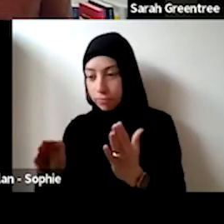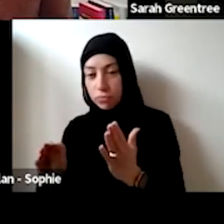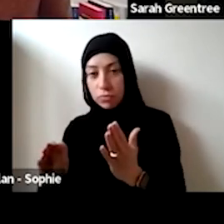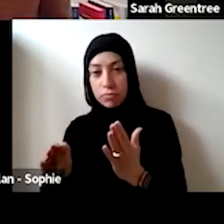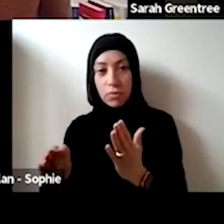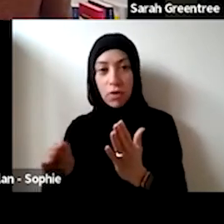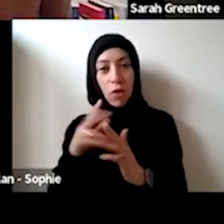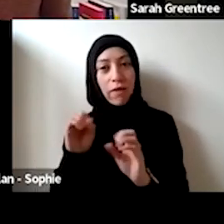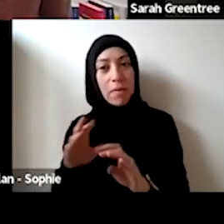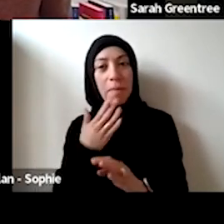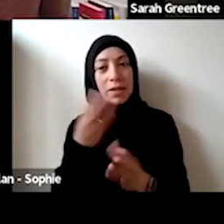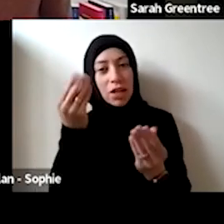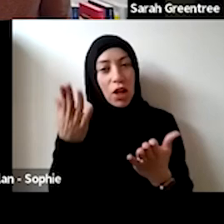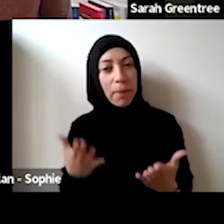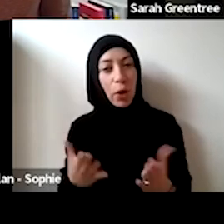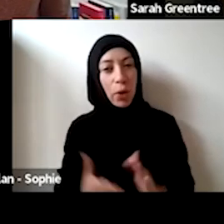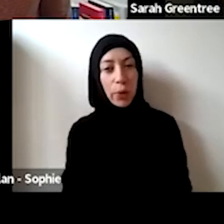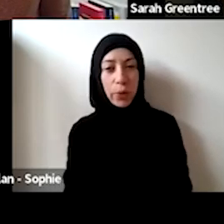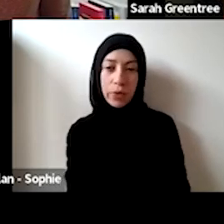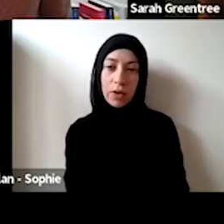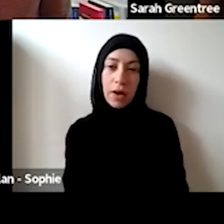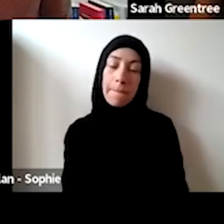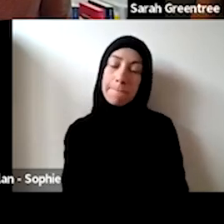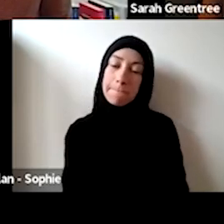shift our financial ask from the EOI to take on this financial feedback? The answer to that is